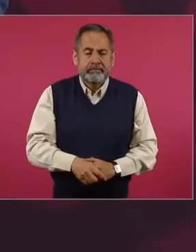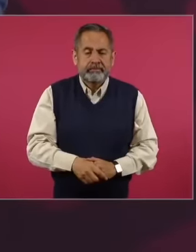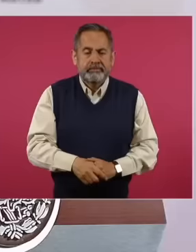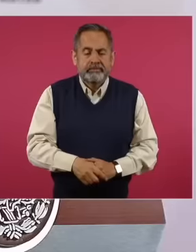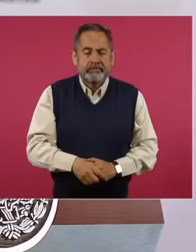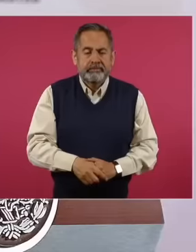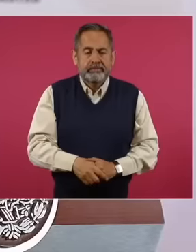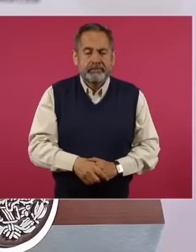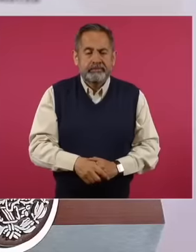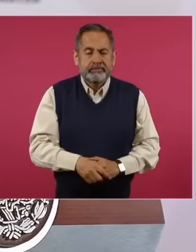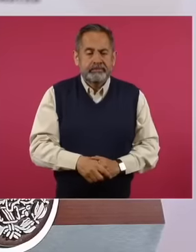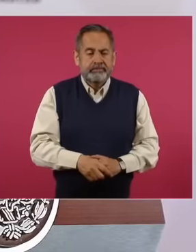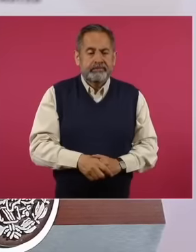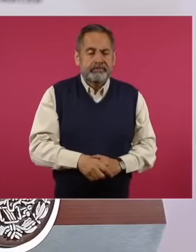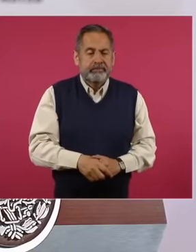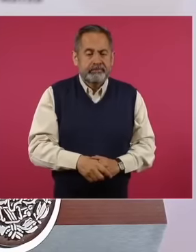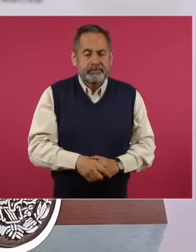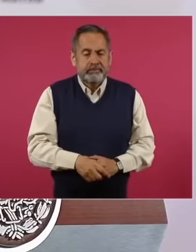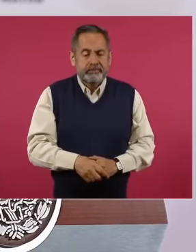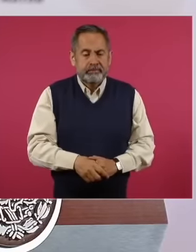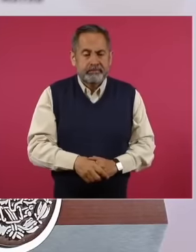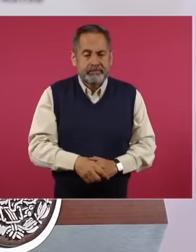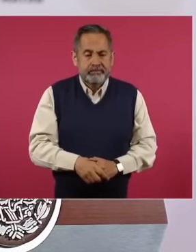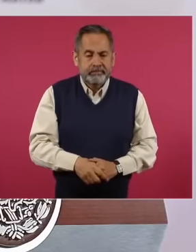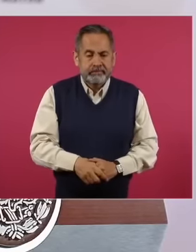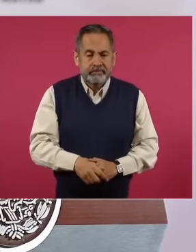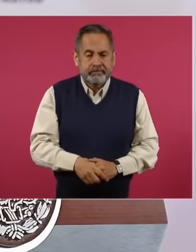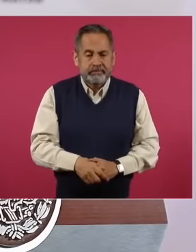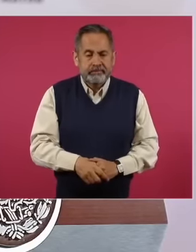power of